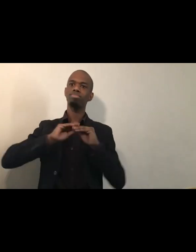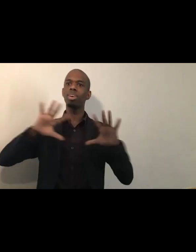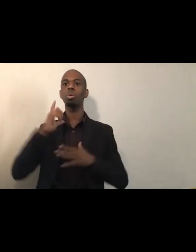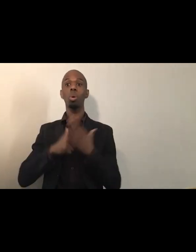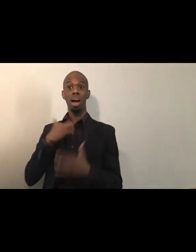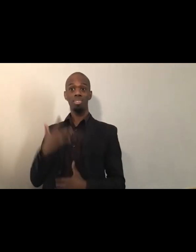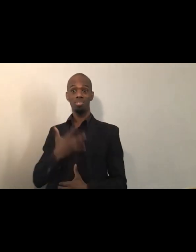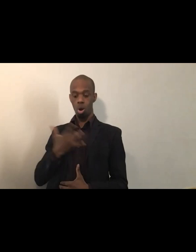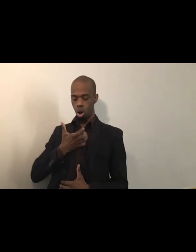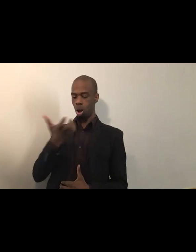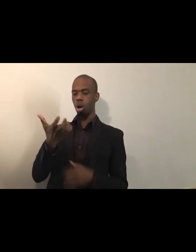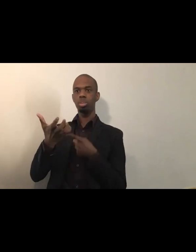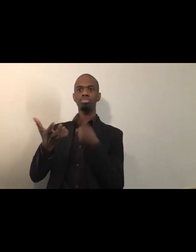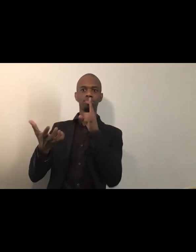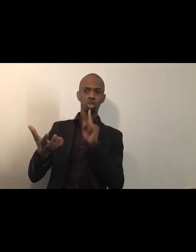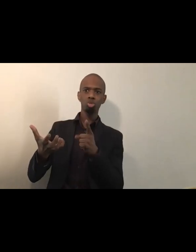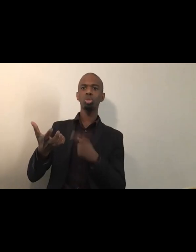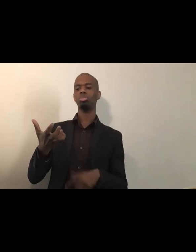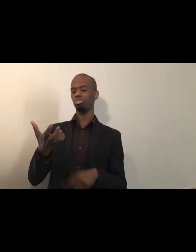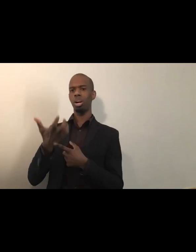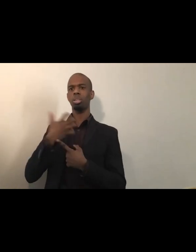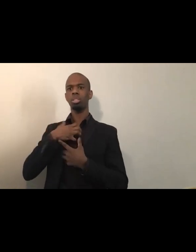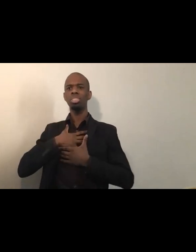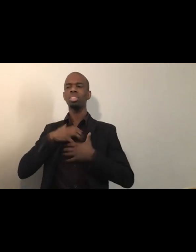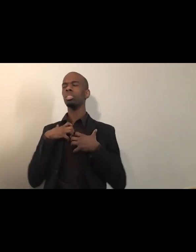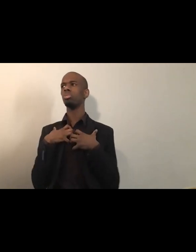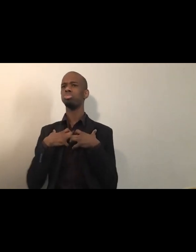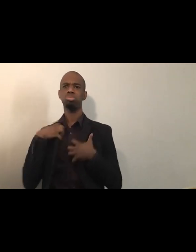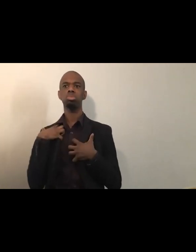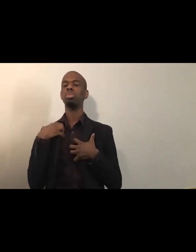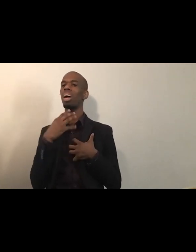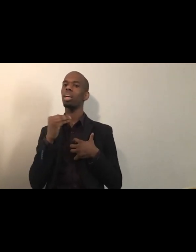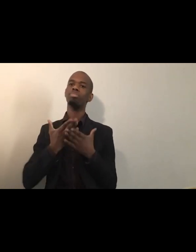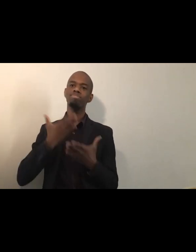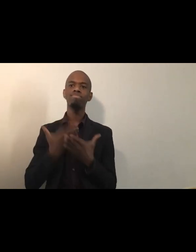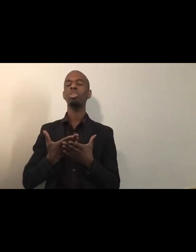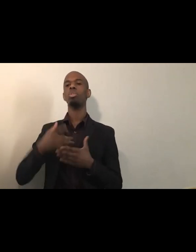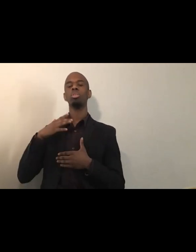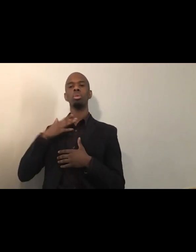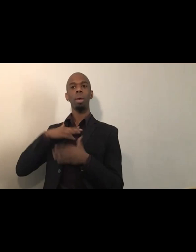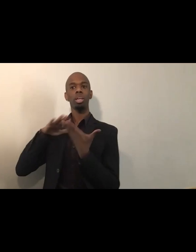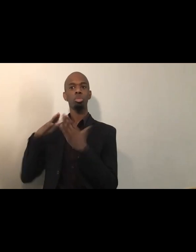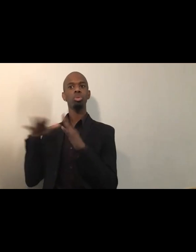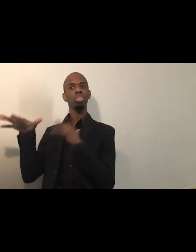in particular my community was and is a hopeless place, for Black people in many ways.